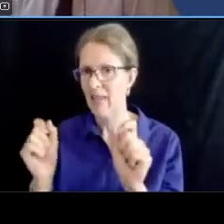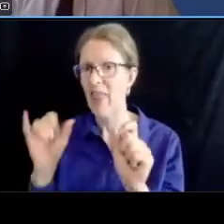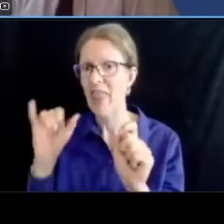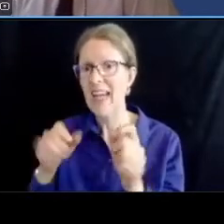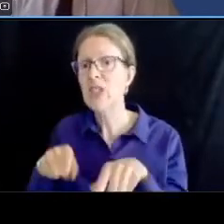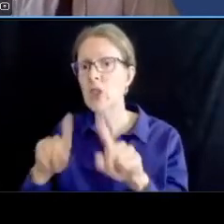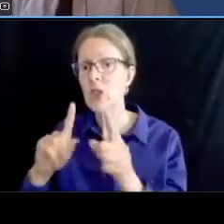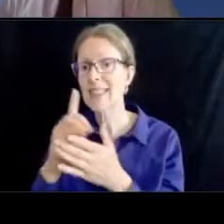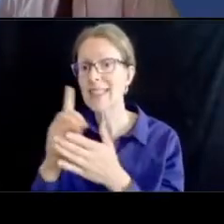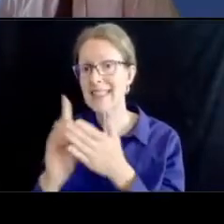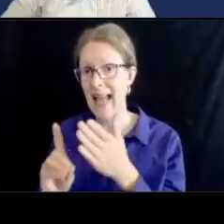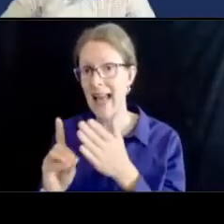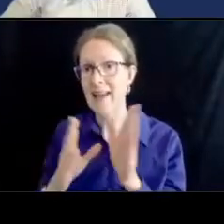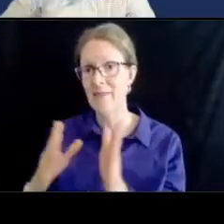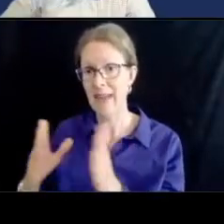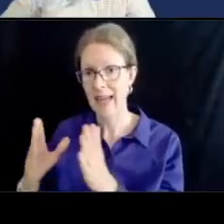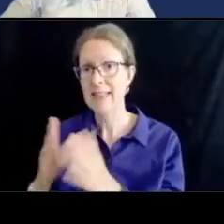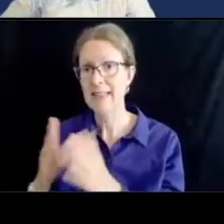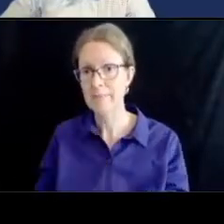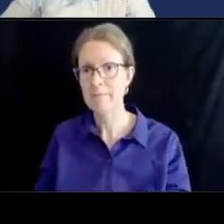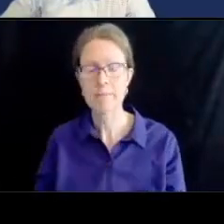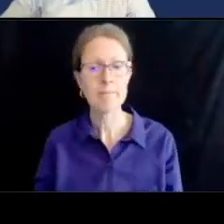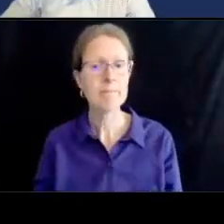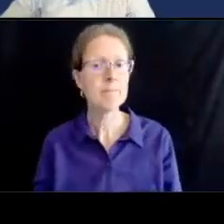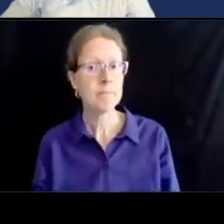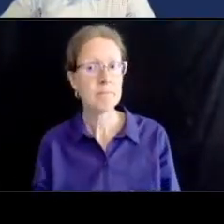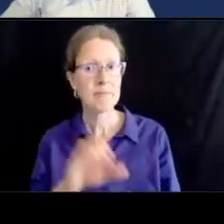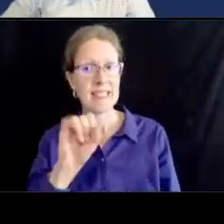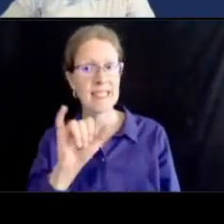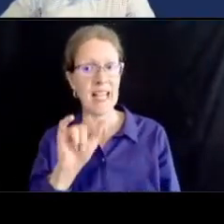the next question from sylvia thank you for your work what are the enforcing measures